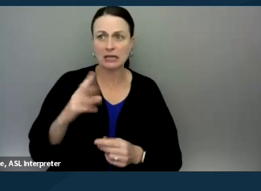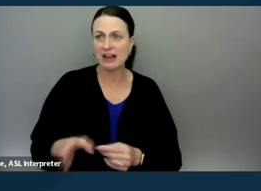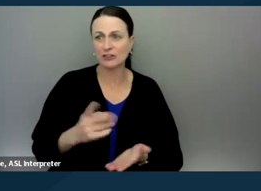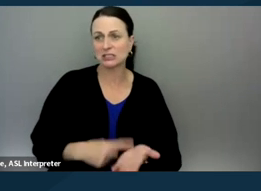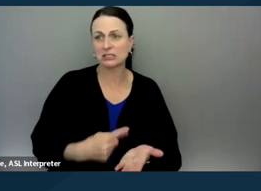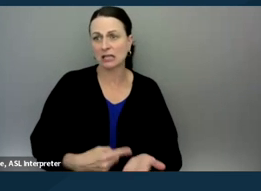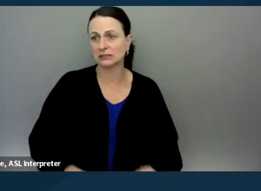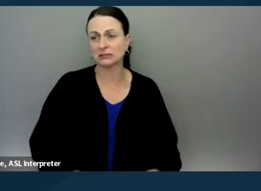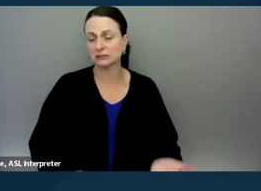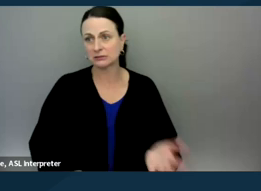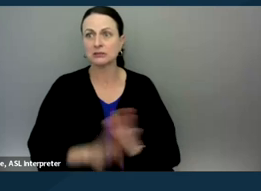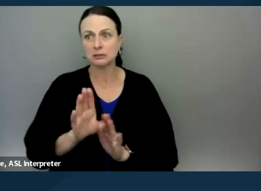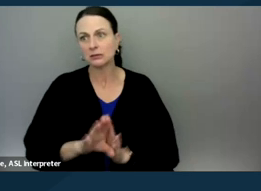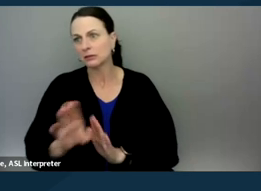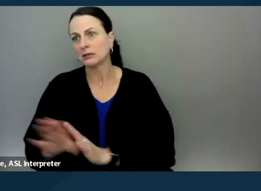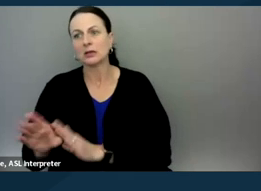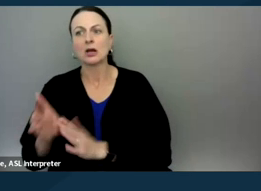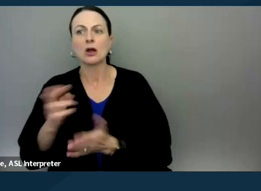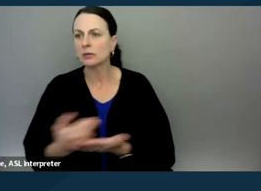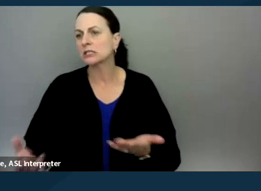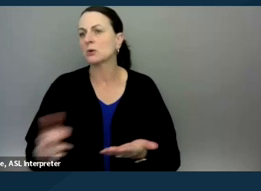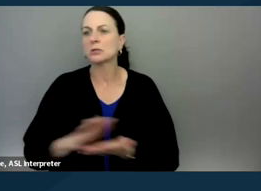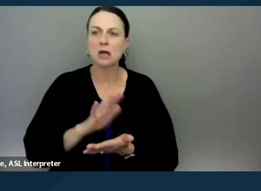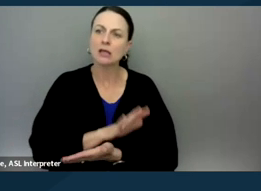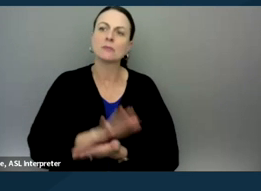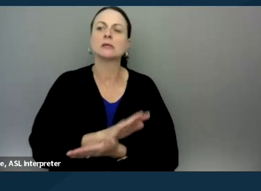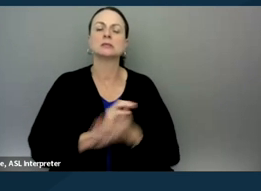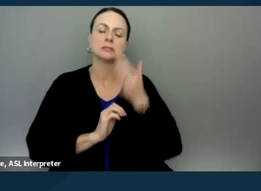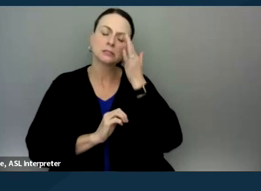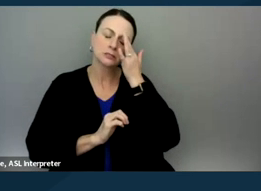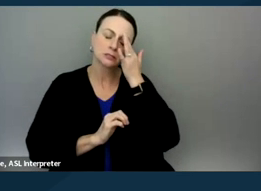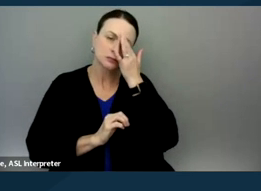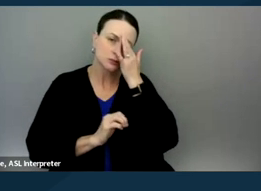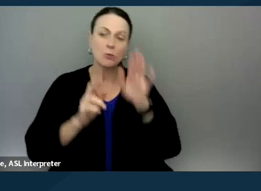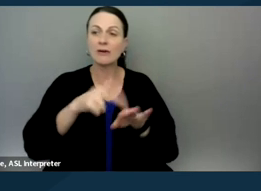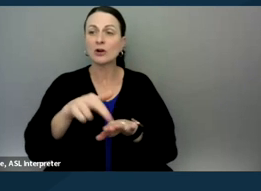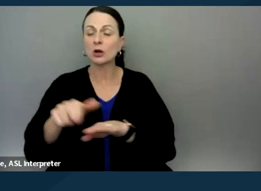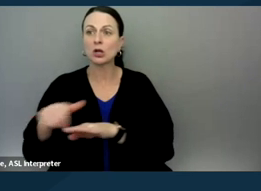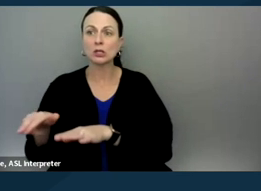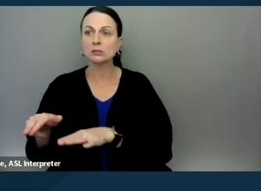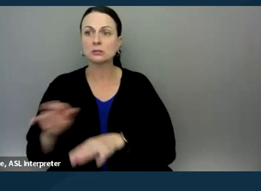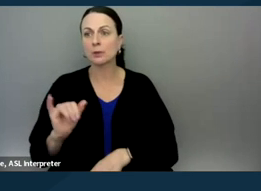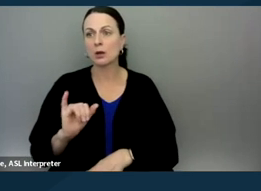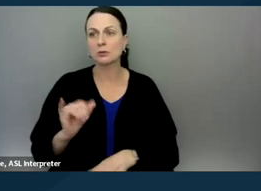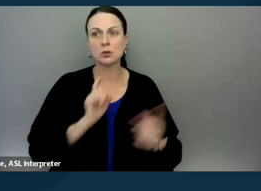So then we started developing, you know, resource documents, referrals and so on, but also went to the legal team with the facts